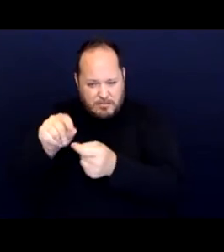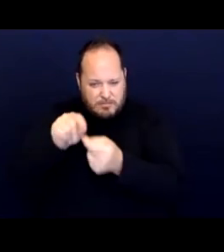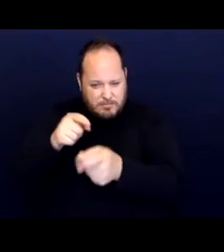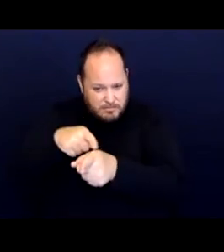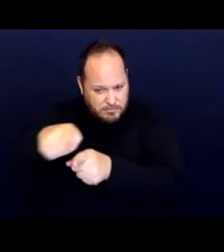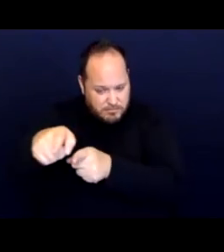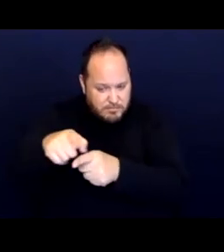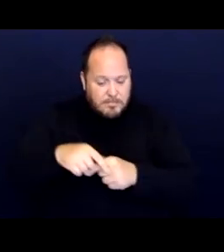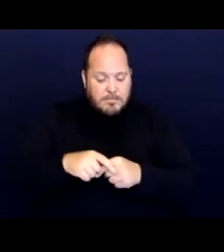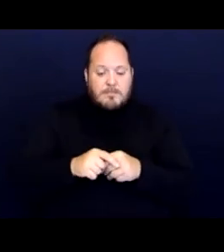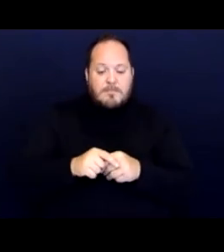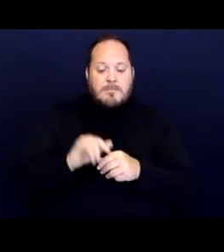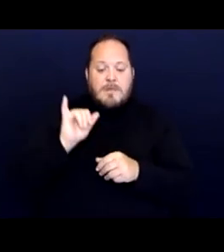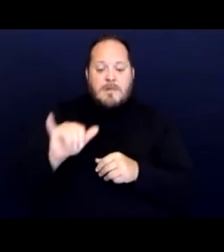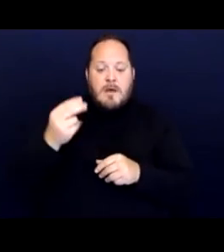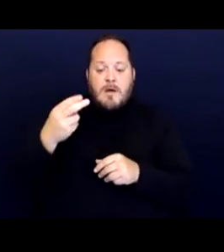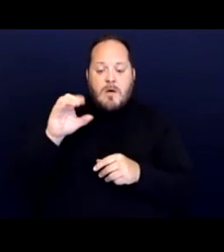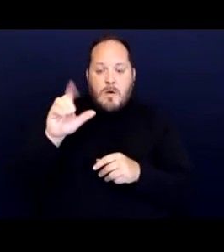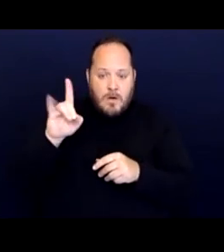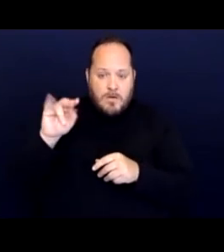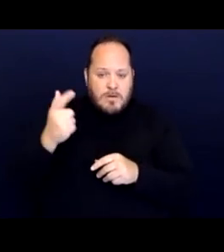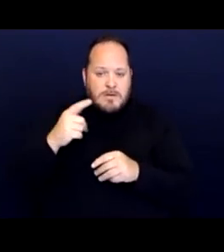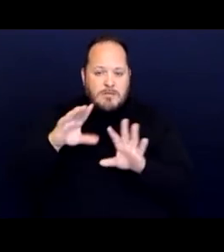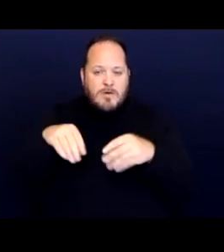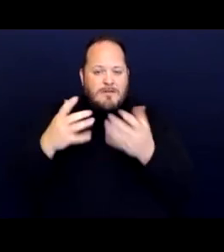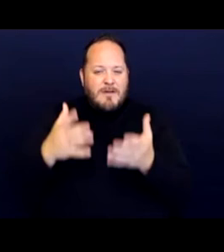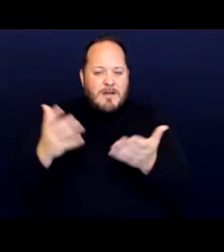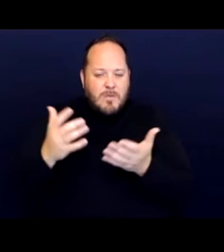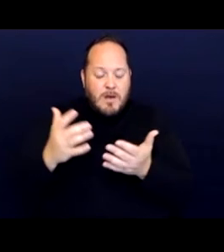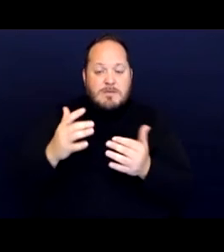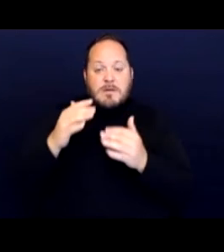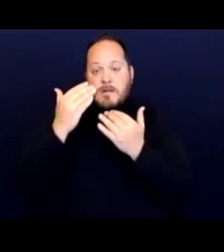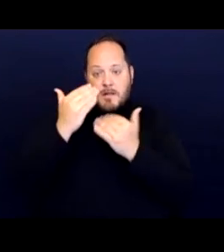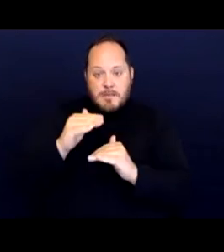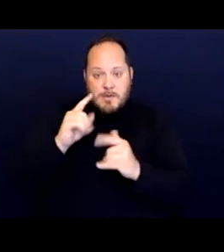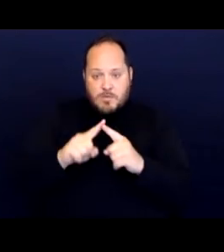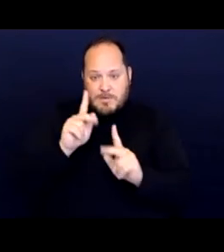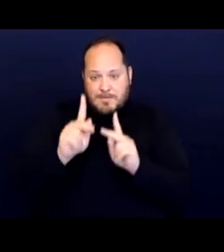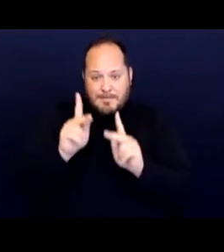that it's limited to people experiencing homelessness and that needs to be involuntary,